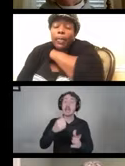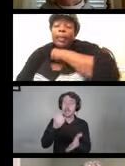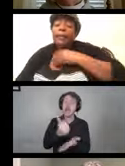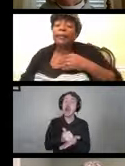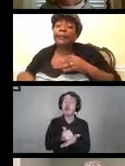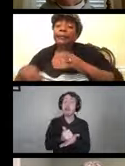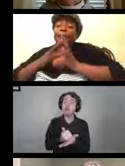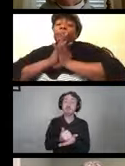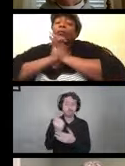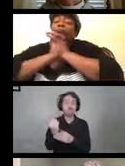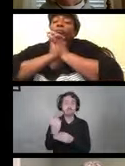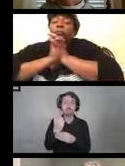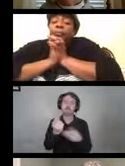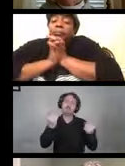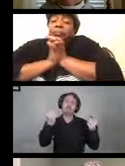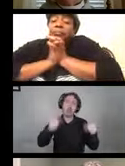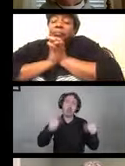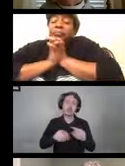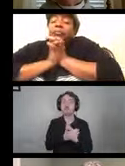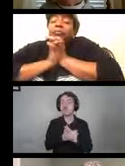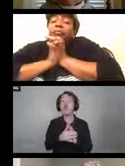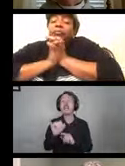So devices used by persons infected with bacterial